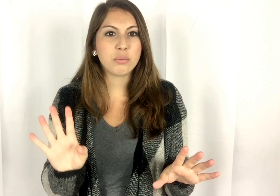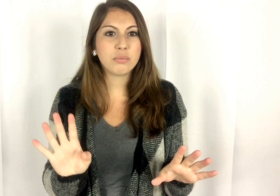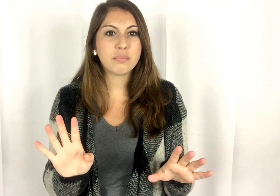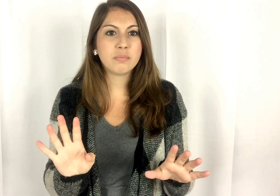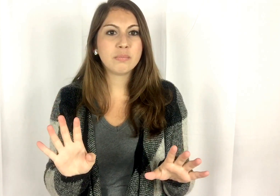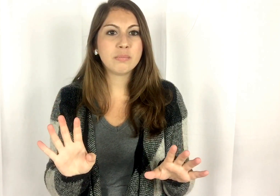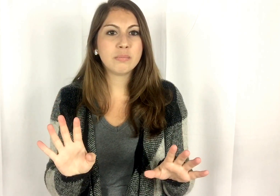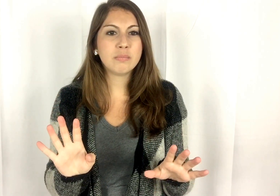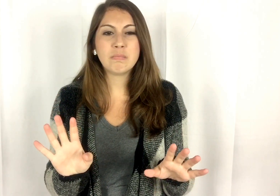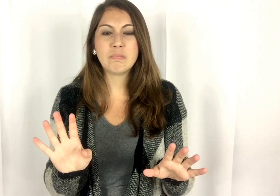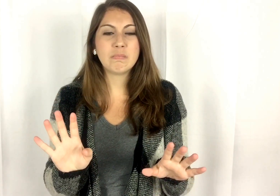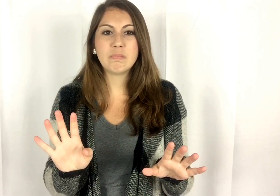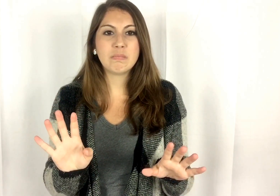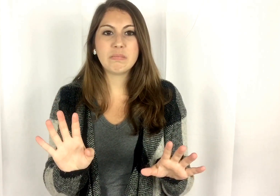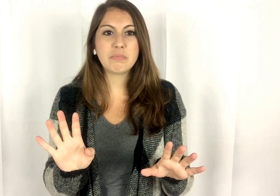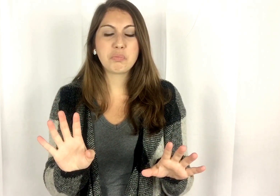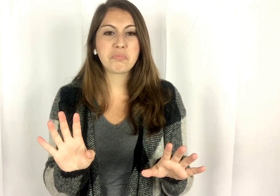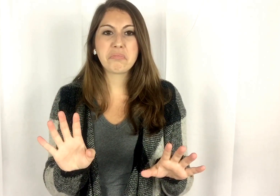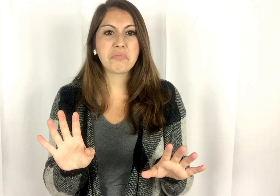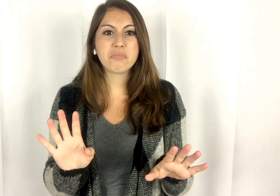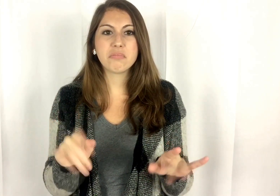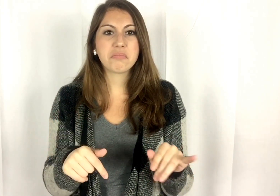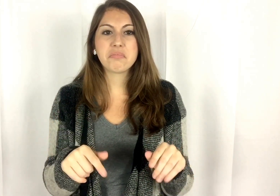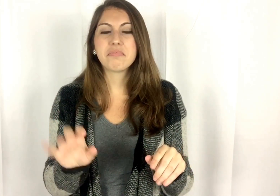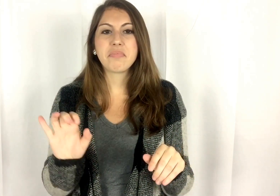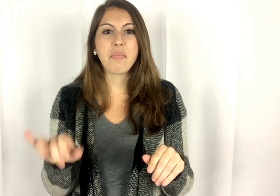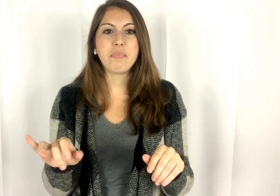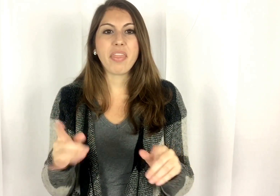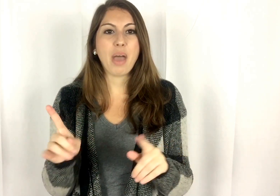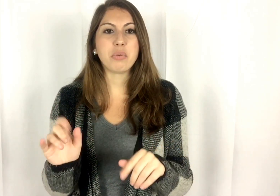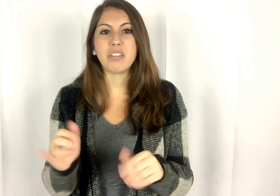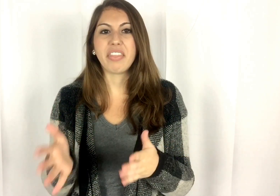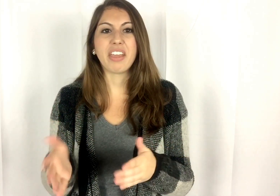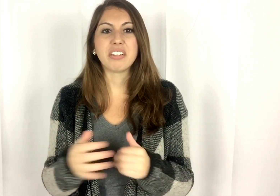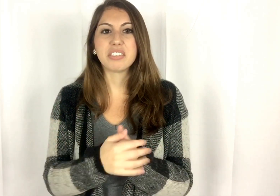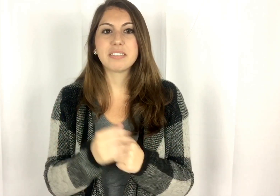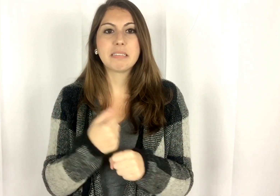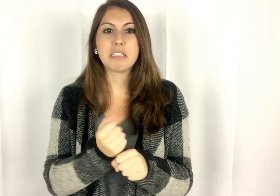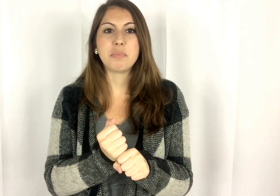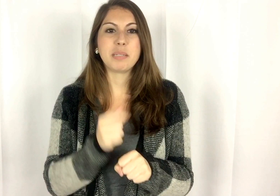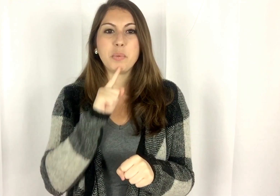That one right there just makes me